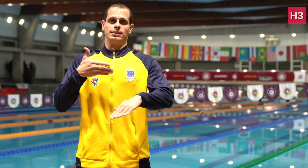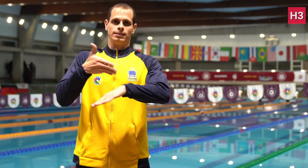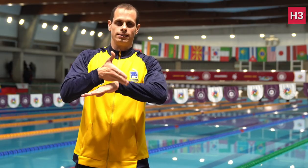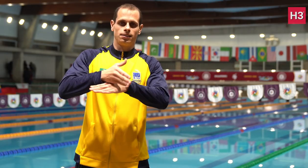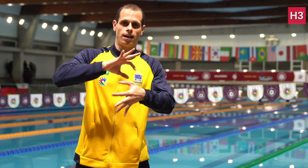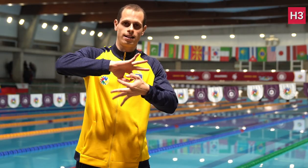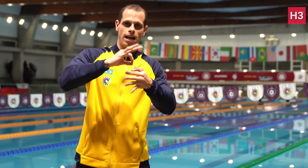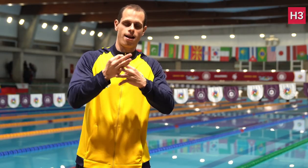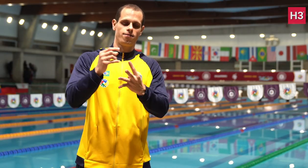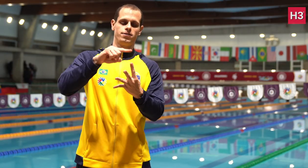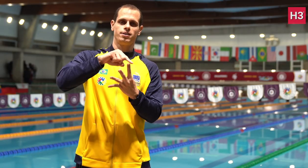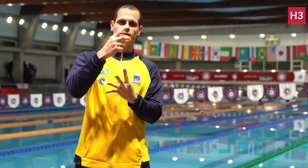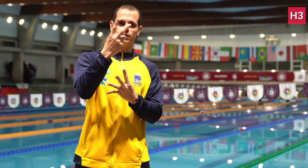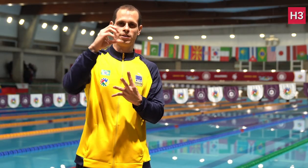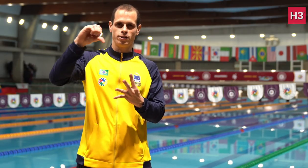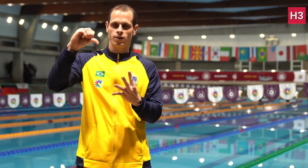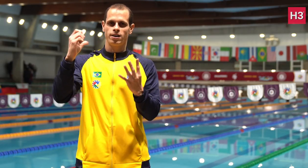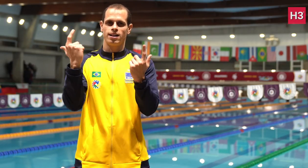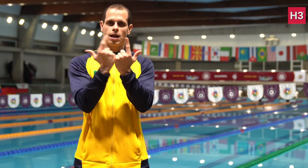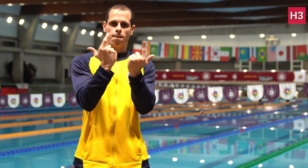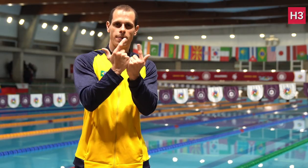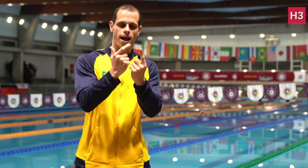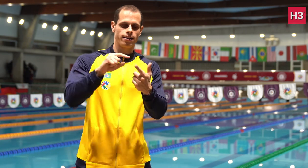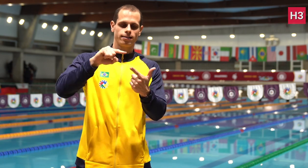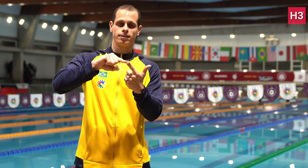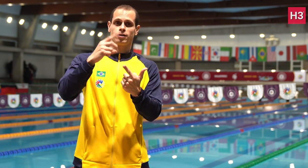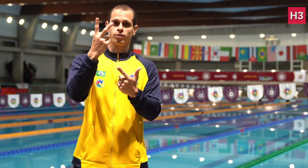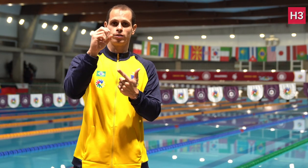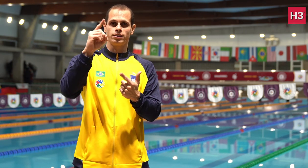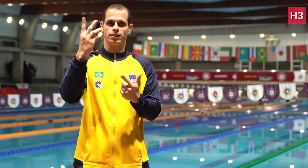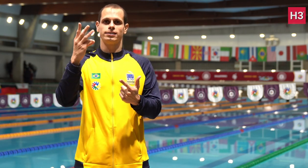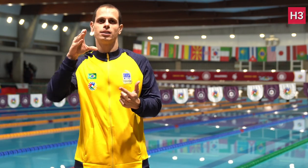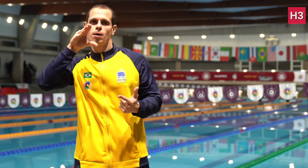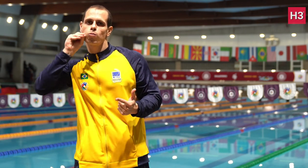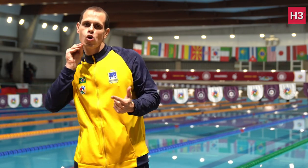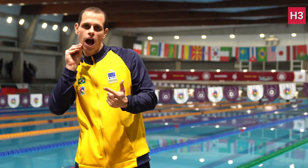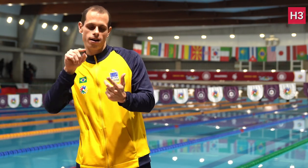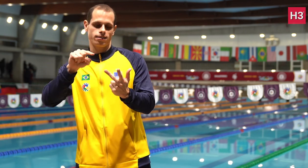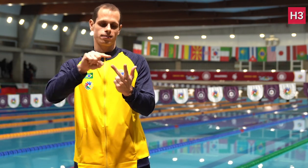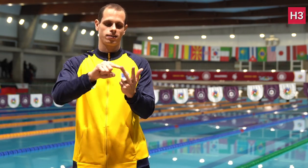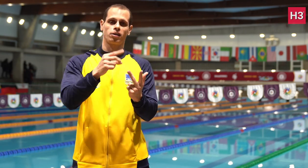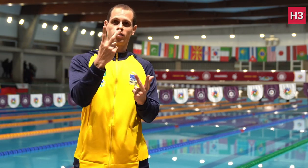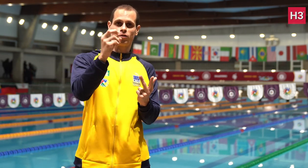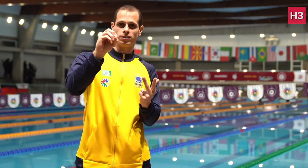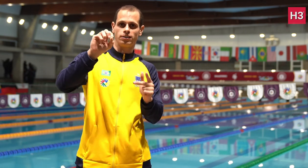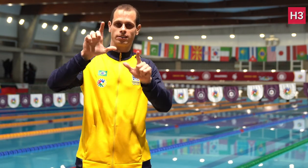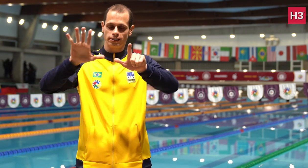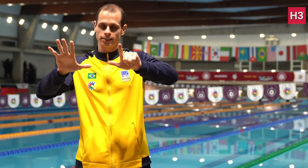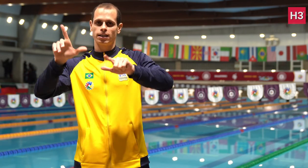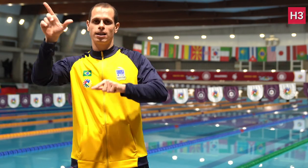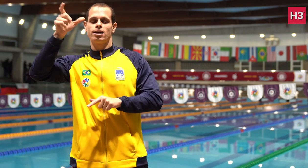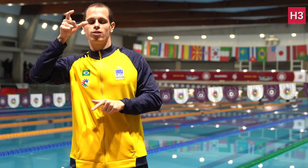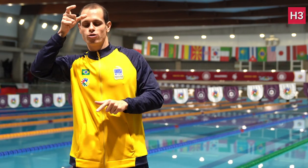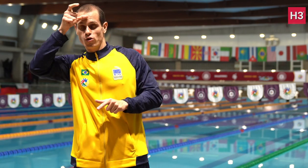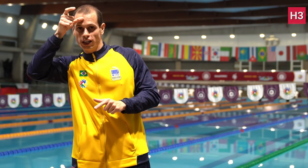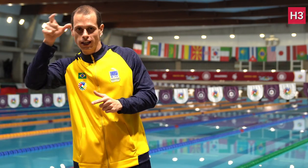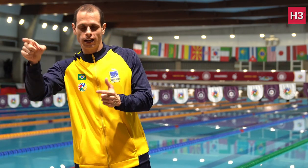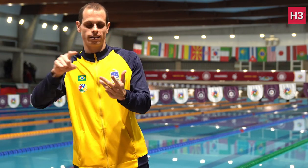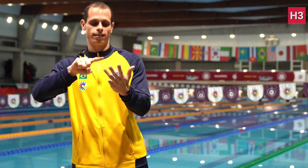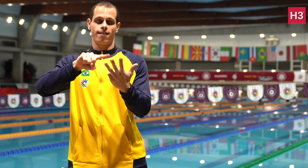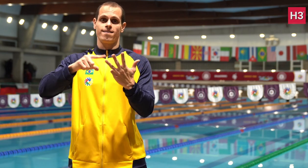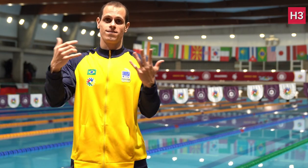I competed in the Taipei, Bulgaria, and Turkey Deaflympics.